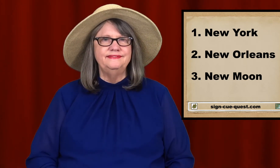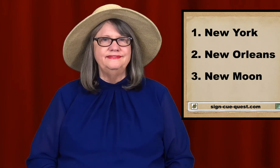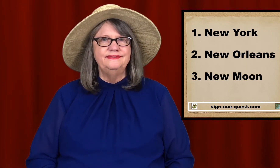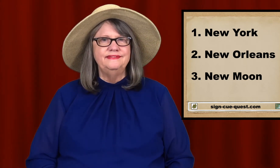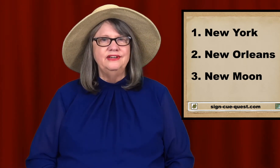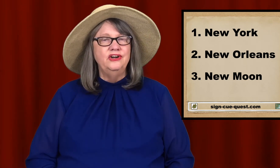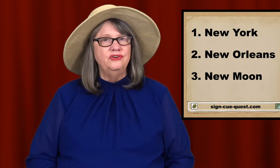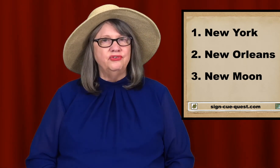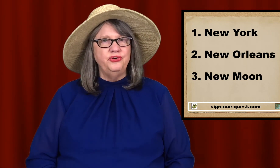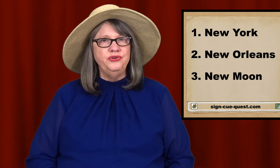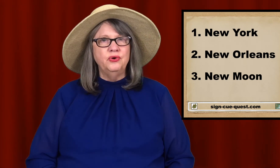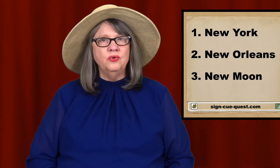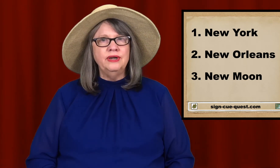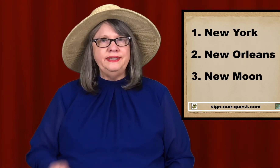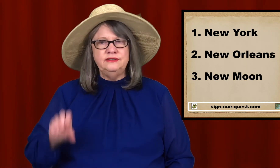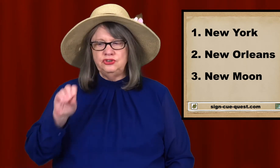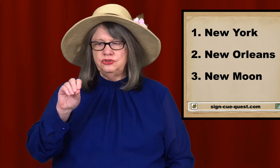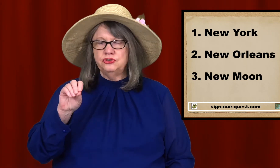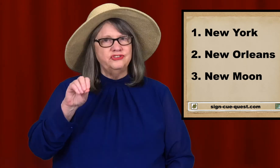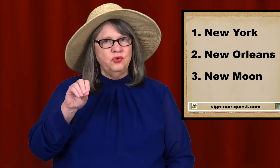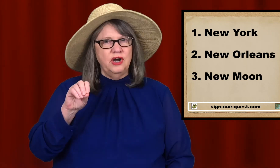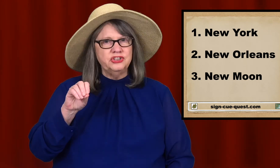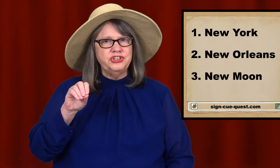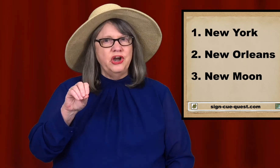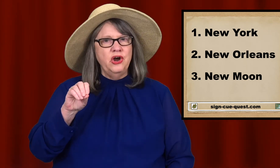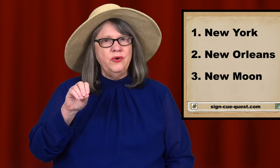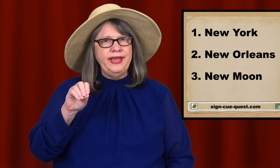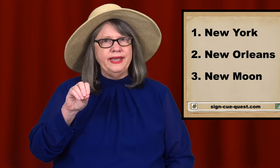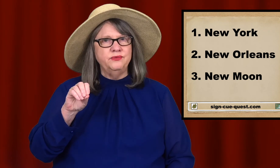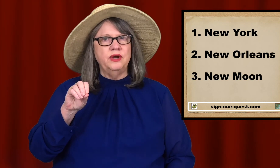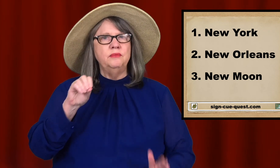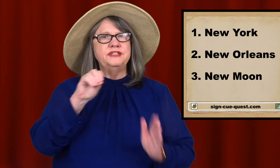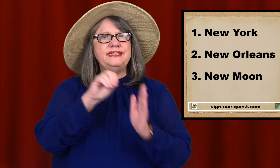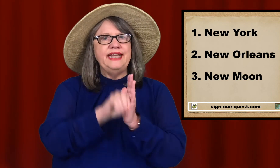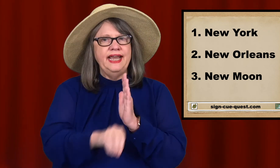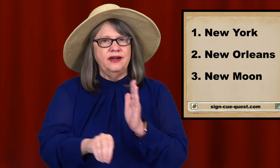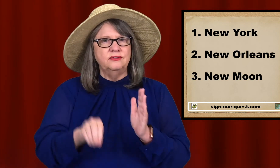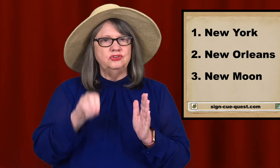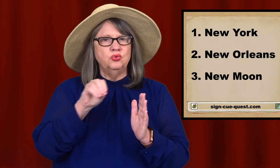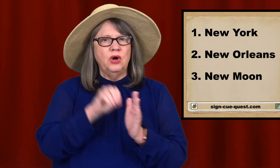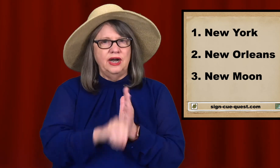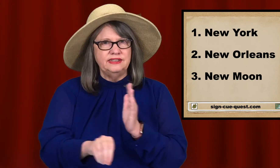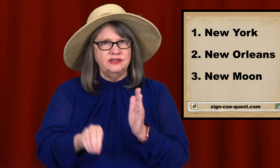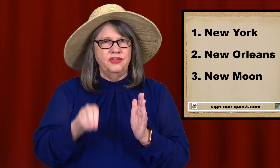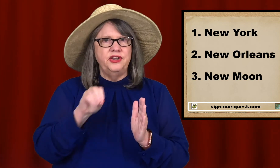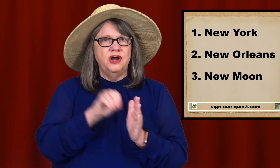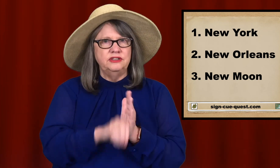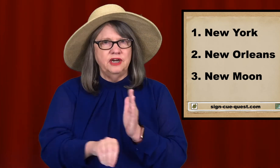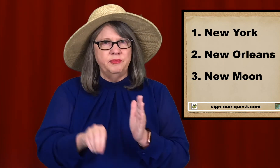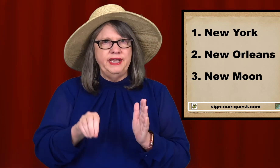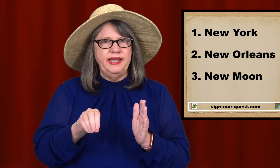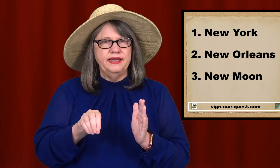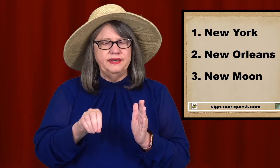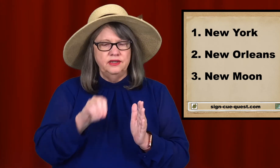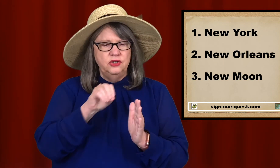For NEW-ORLEANS, use the squashed O hand, rubs down twice on the non-dominant hand.